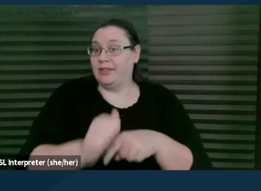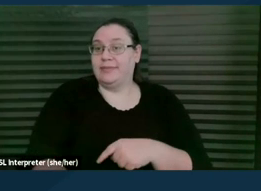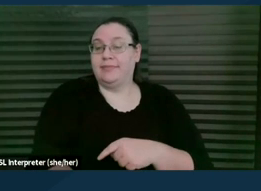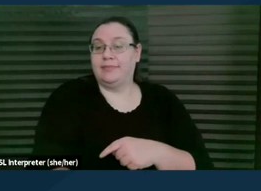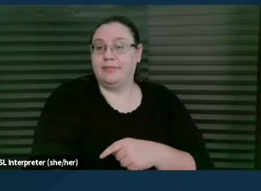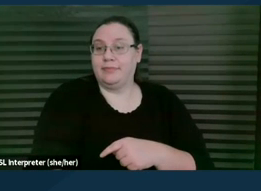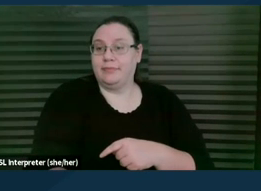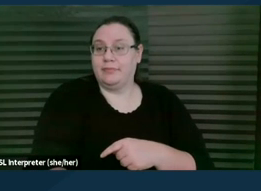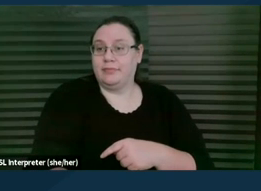So let's go to the next slide.